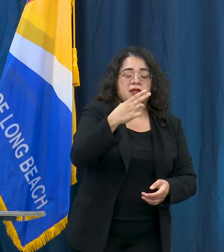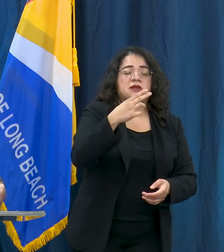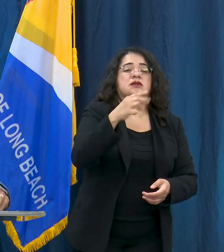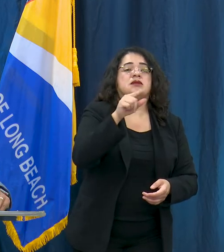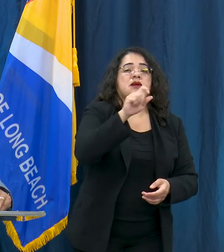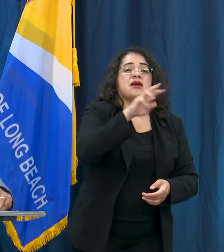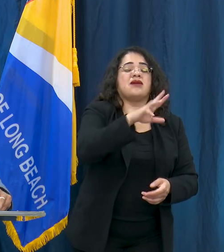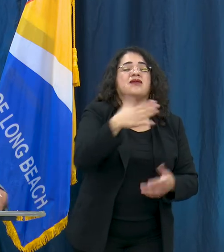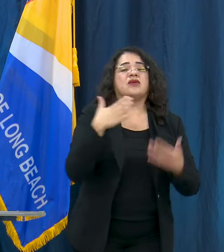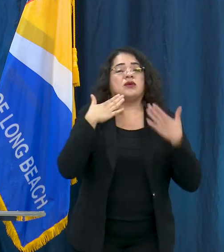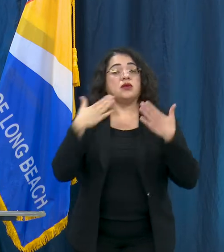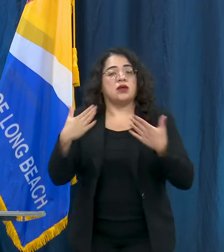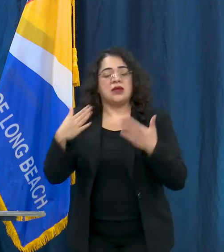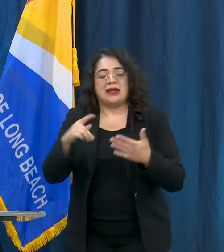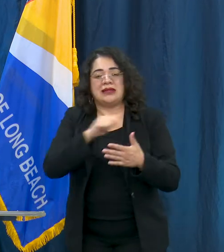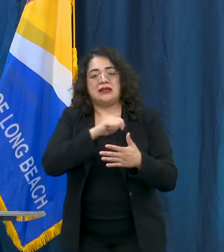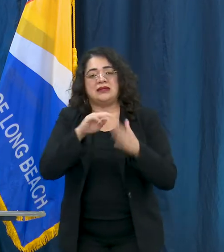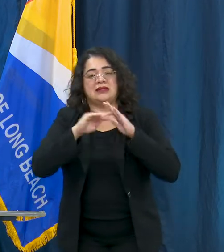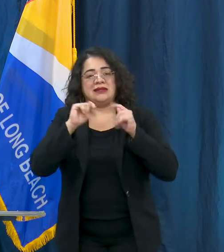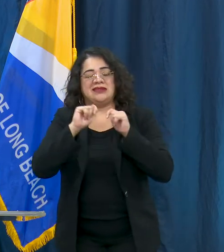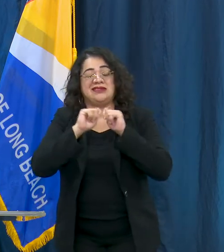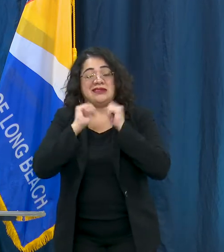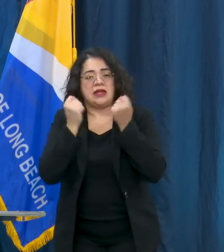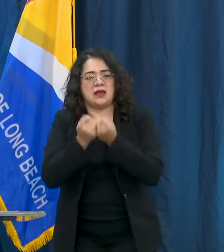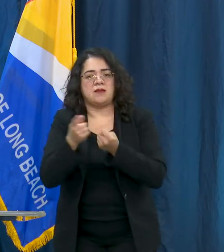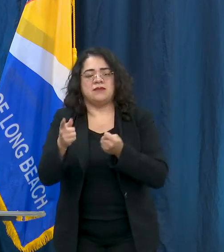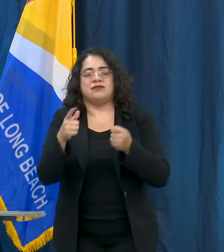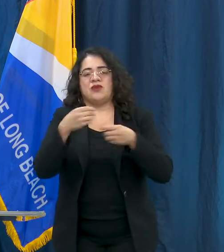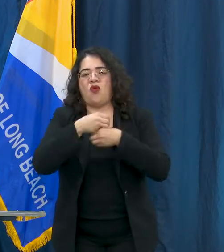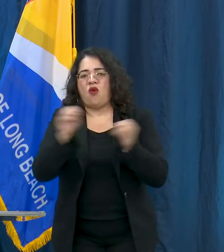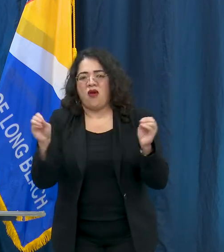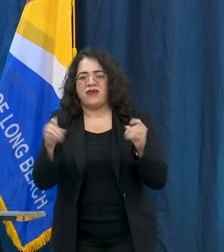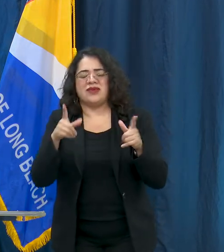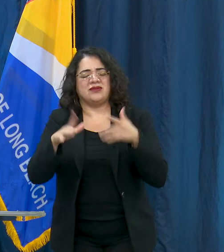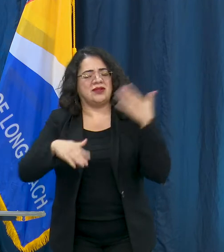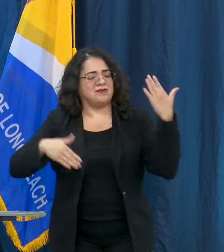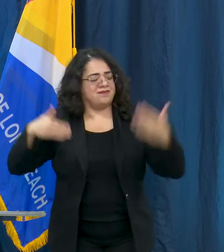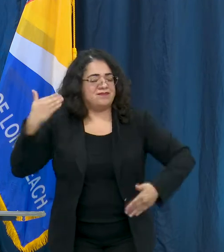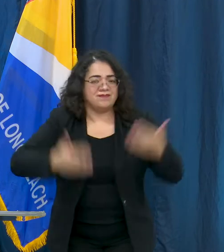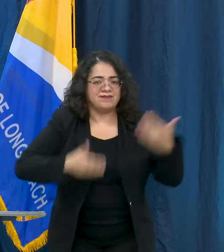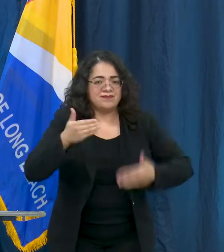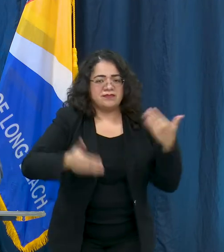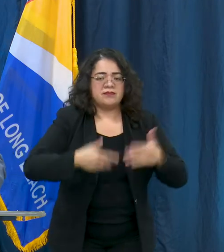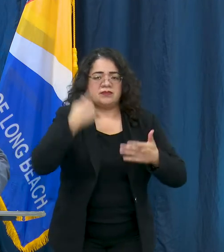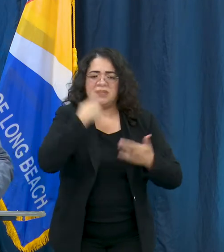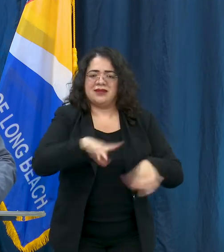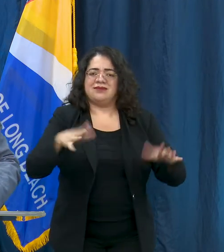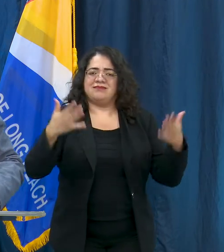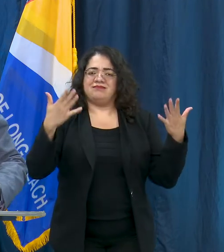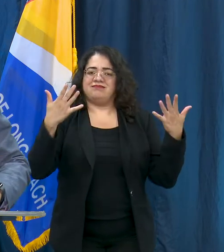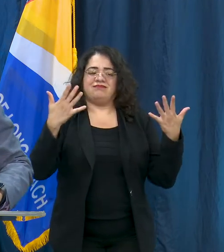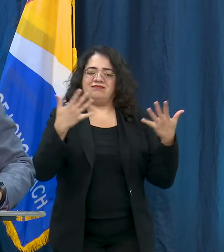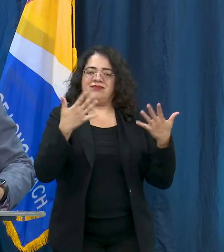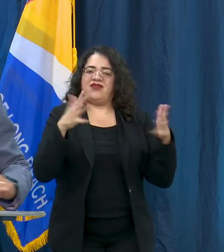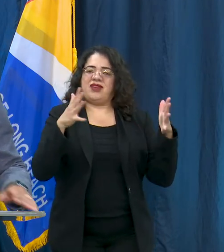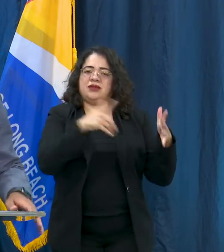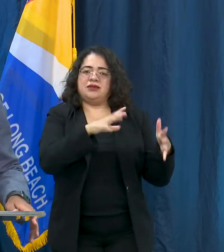thank them and we're looking forward to this process as it begins. But i also want to turn to COVID-19